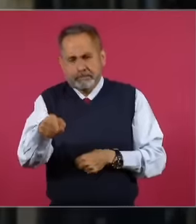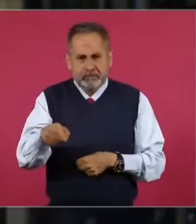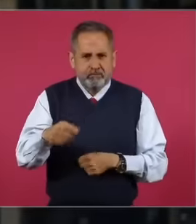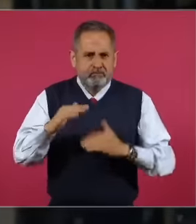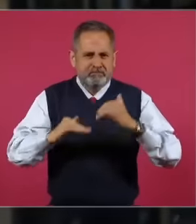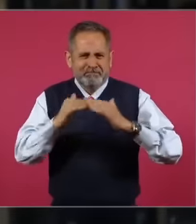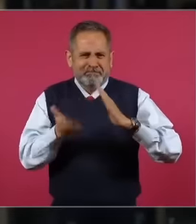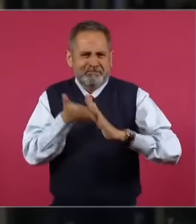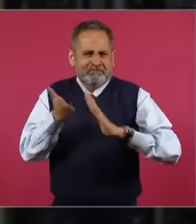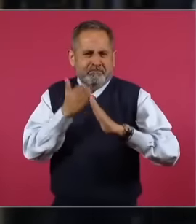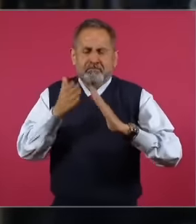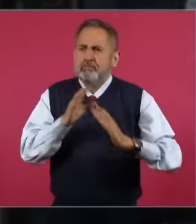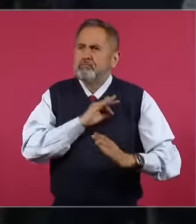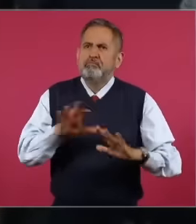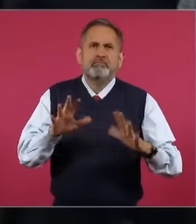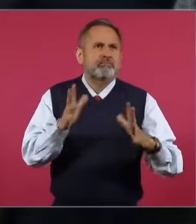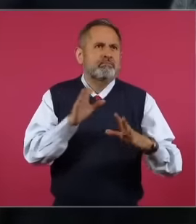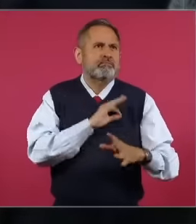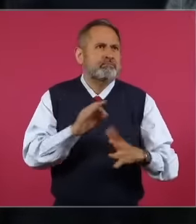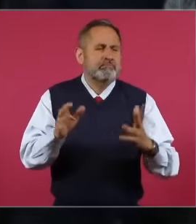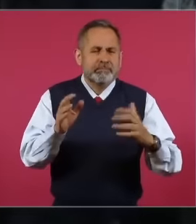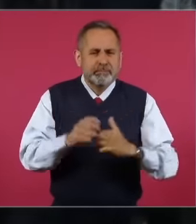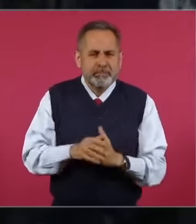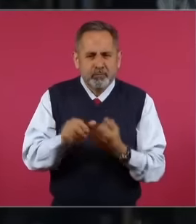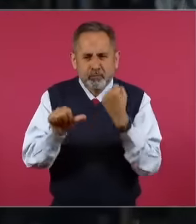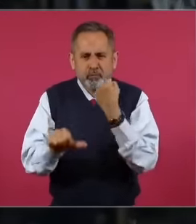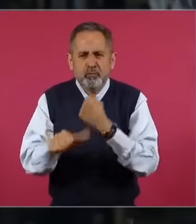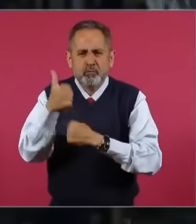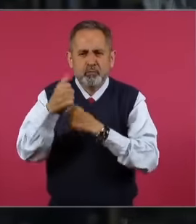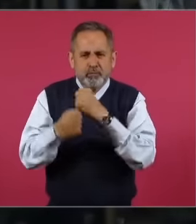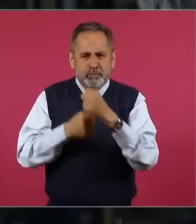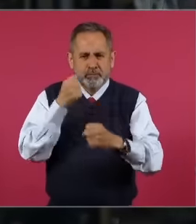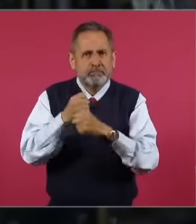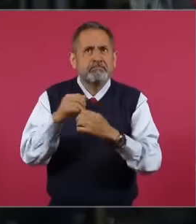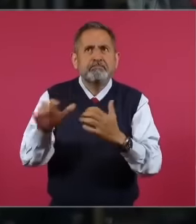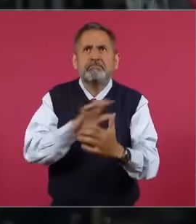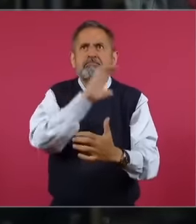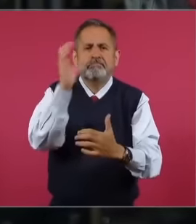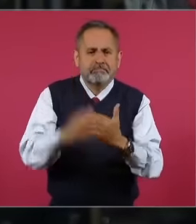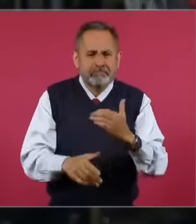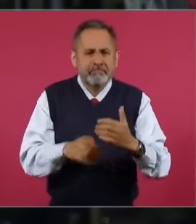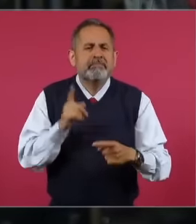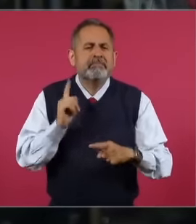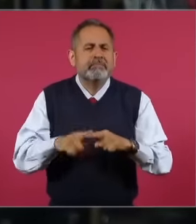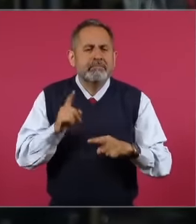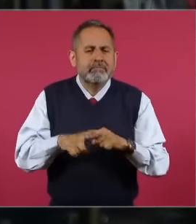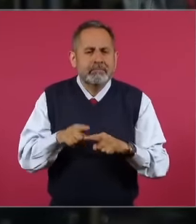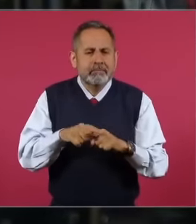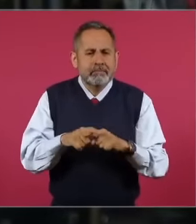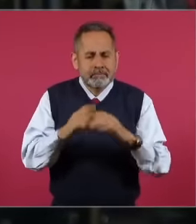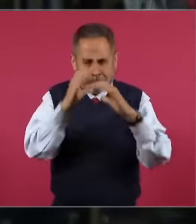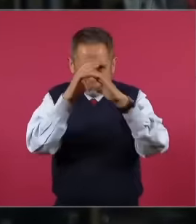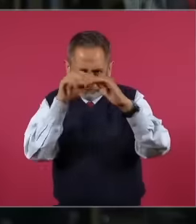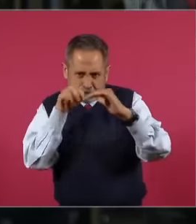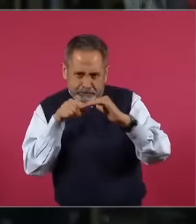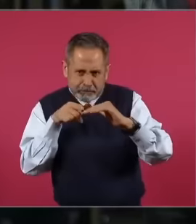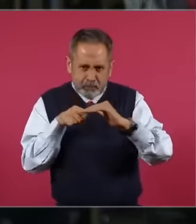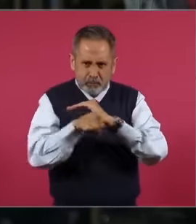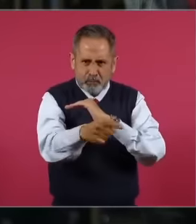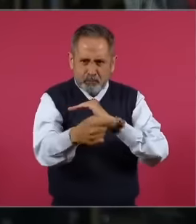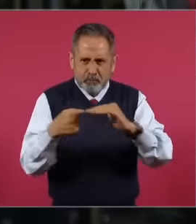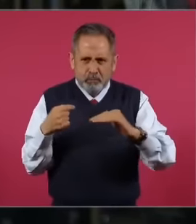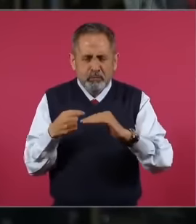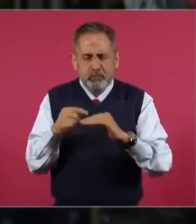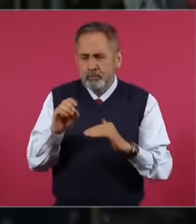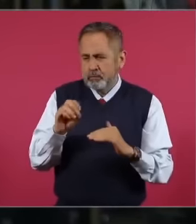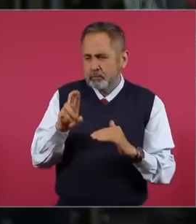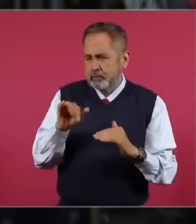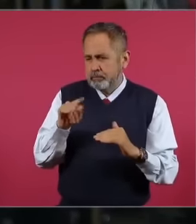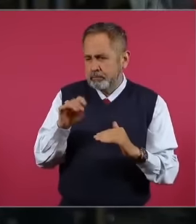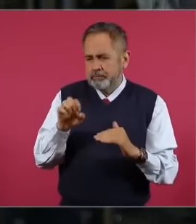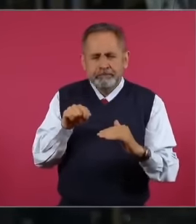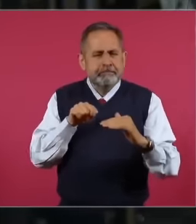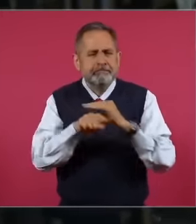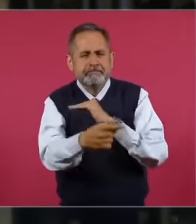about 11 years to complete. It is the East emission tunnel. I have